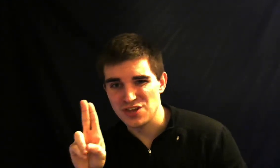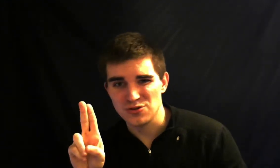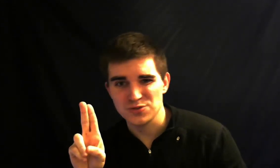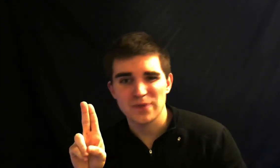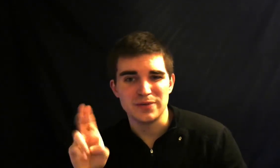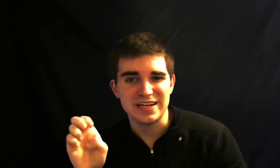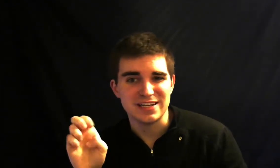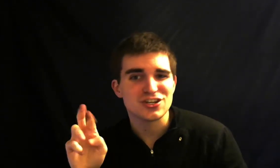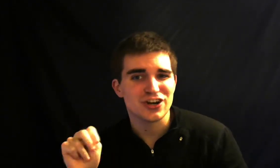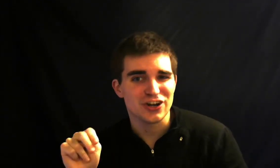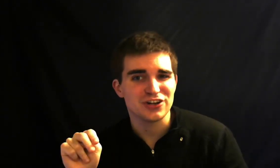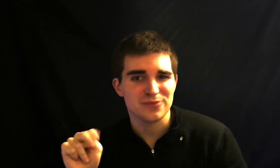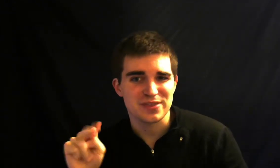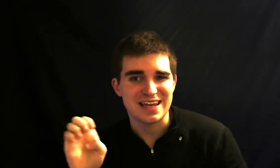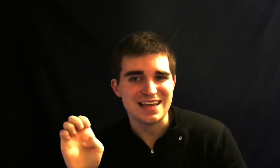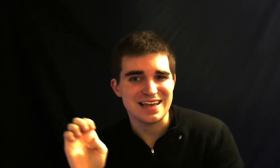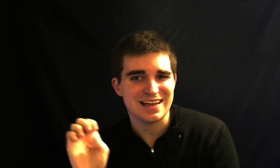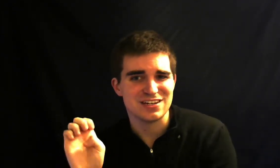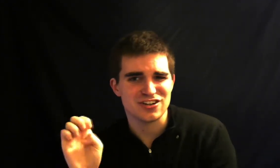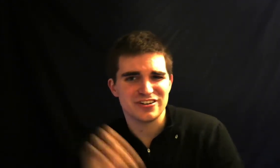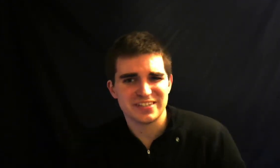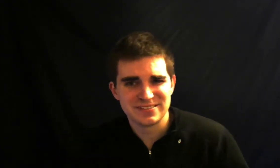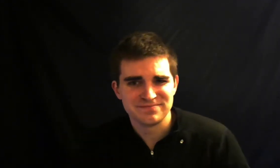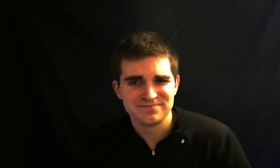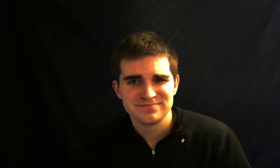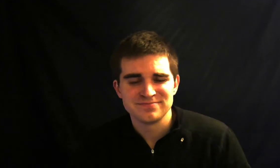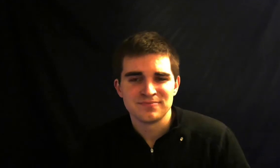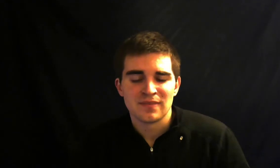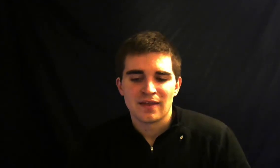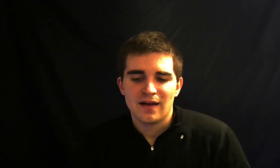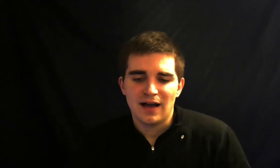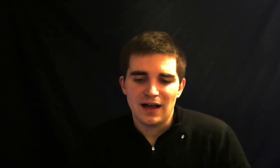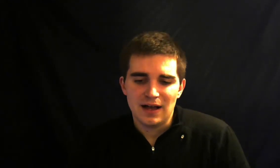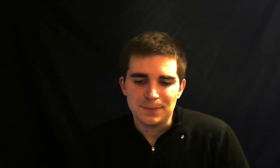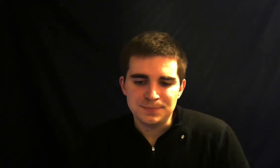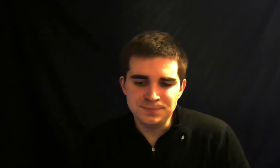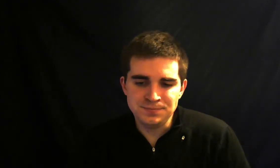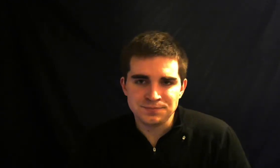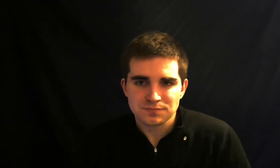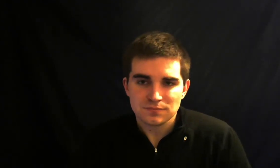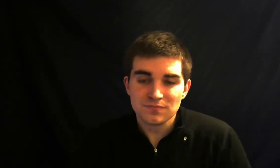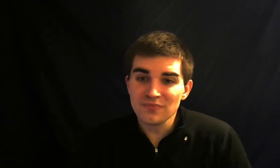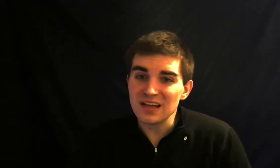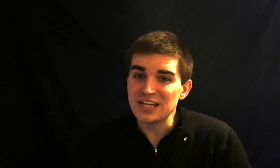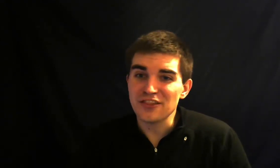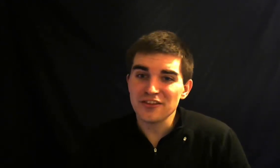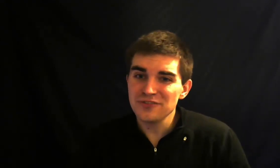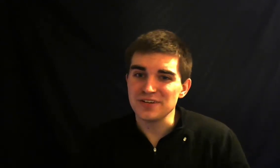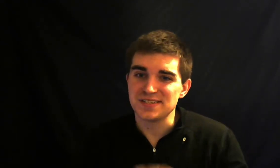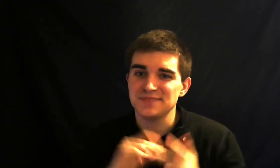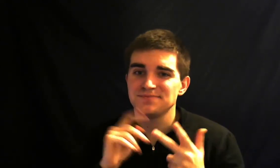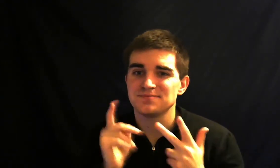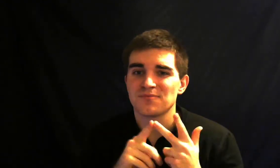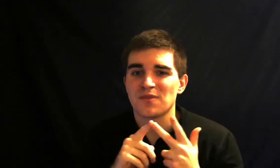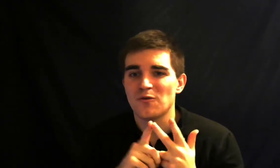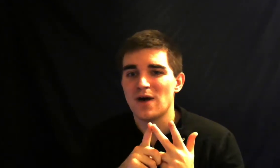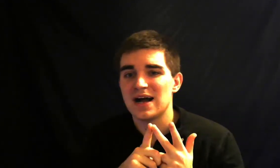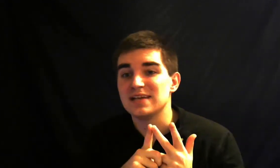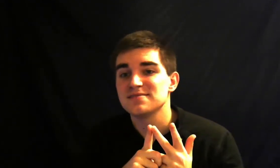it'd probably be intern with the E intern and the third reason why some